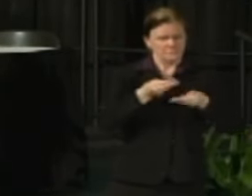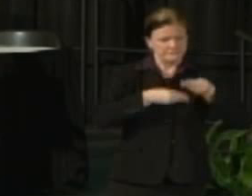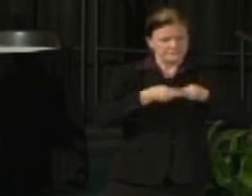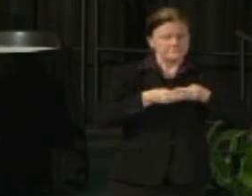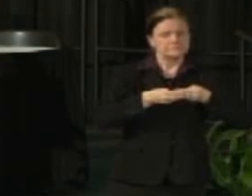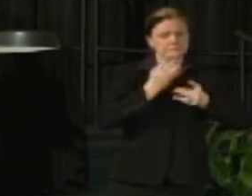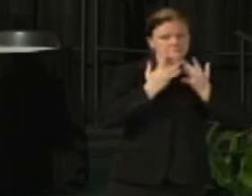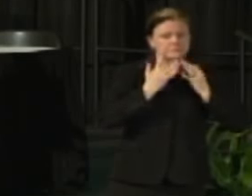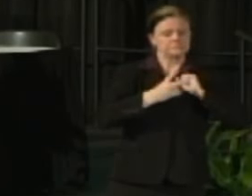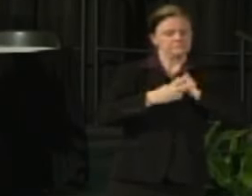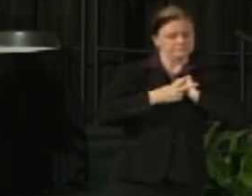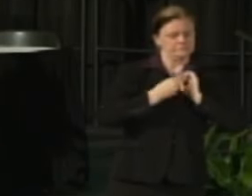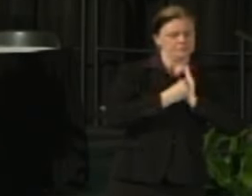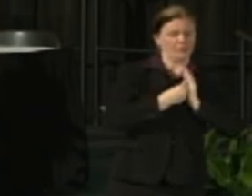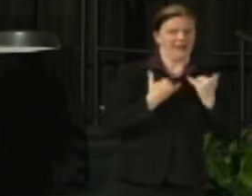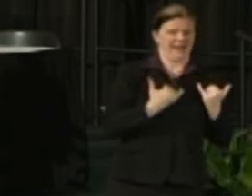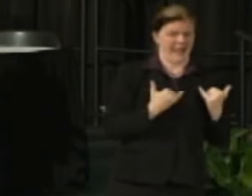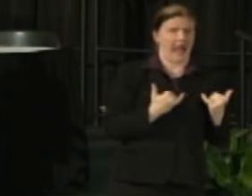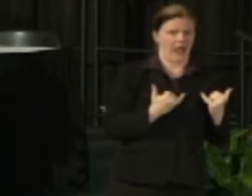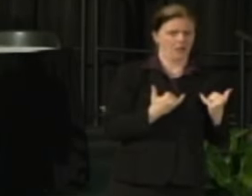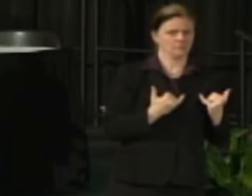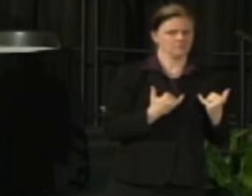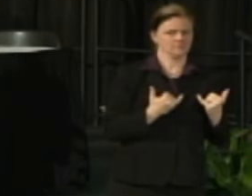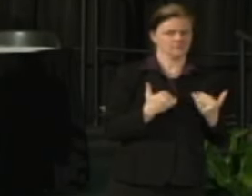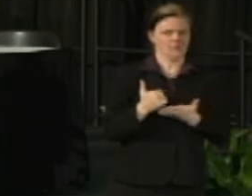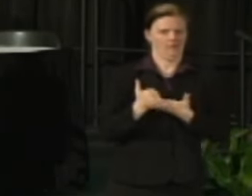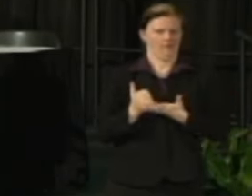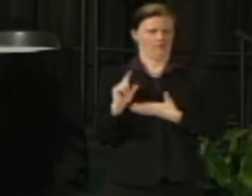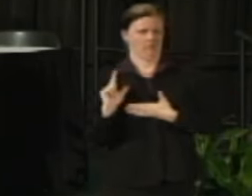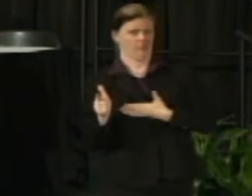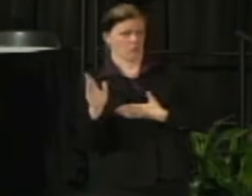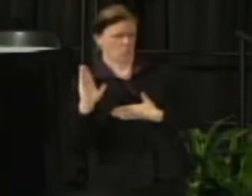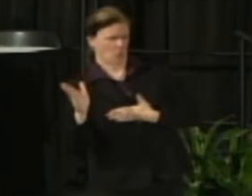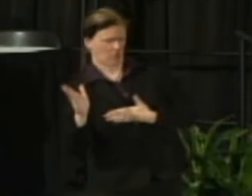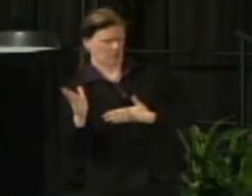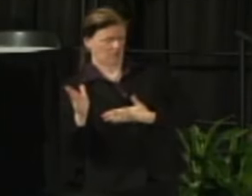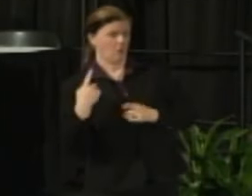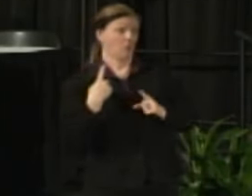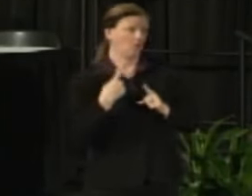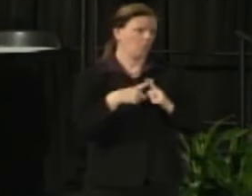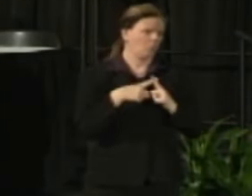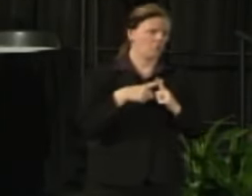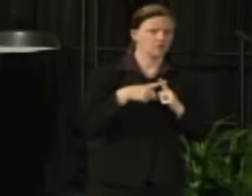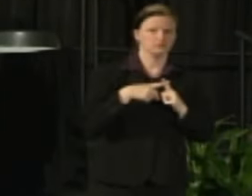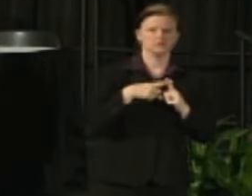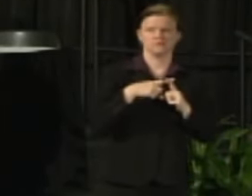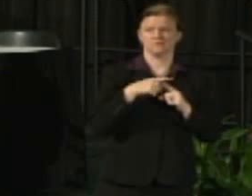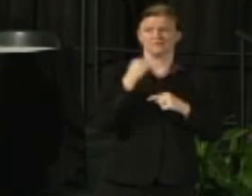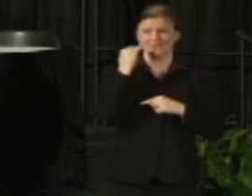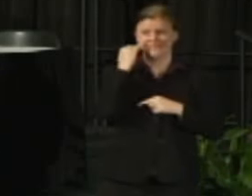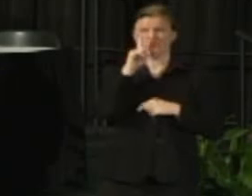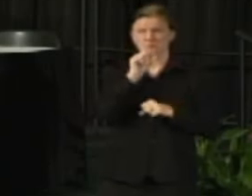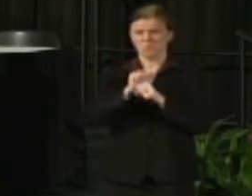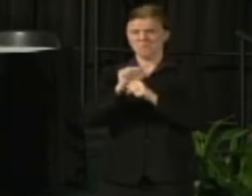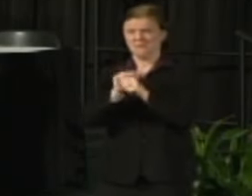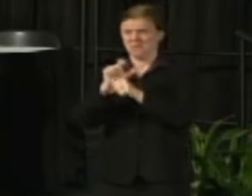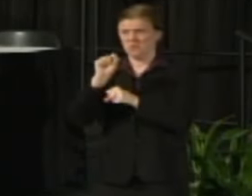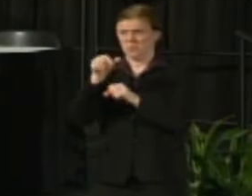of the commitments going forward around non-essential types of things will help us weather a 20 million dollar cut rather than waiting